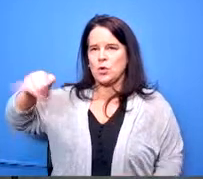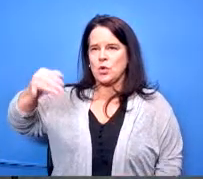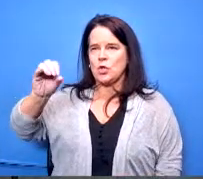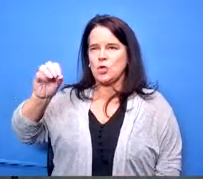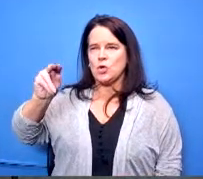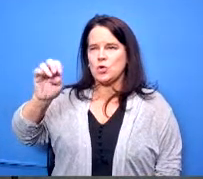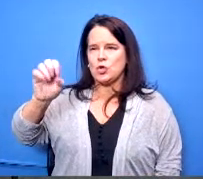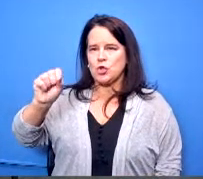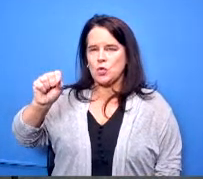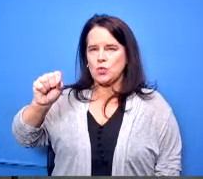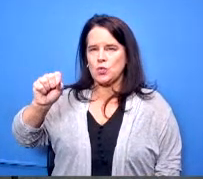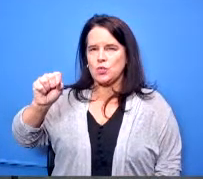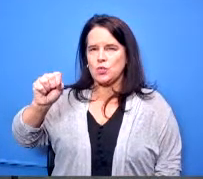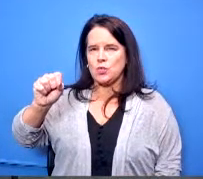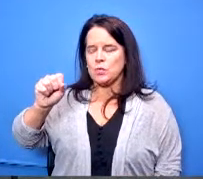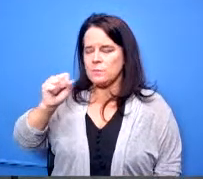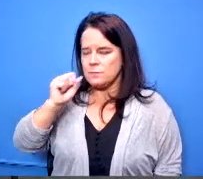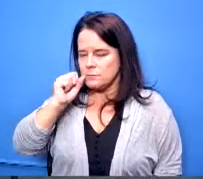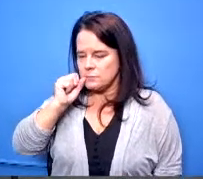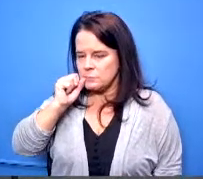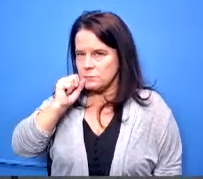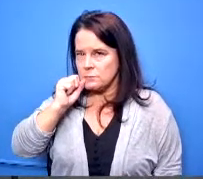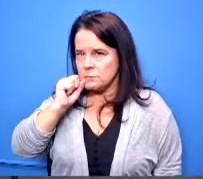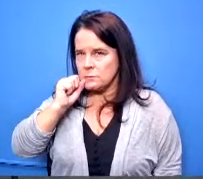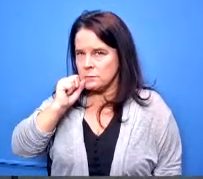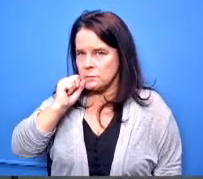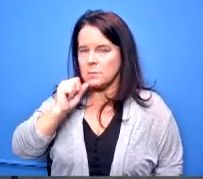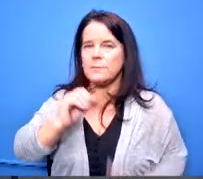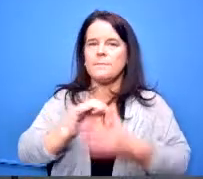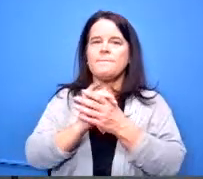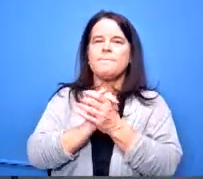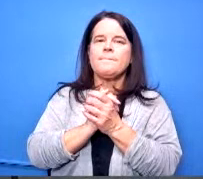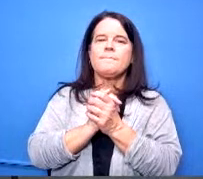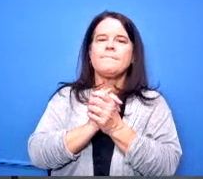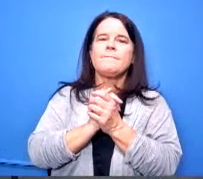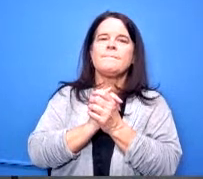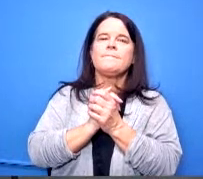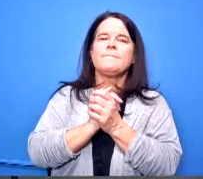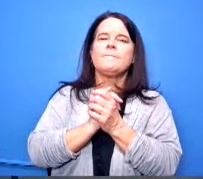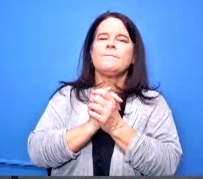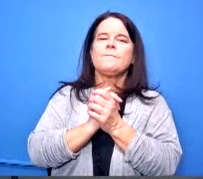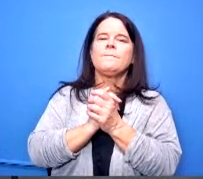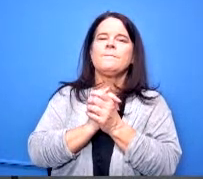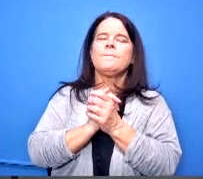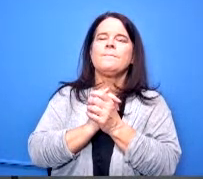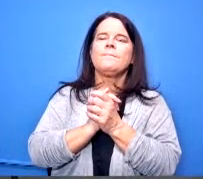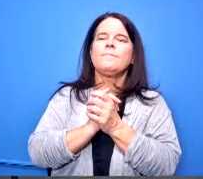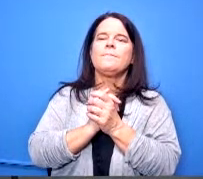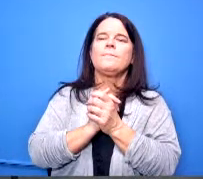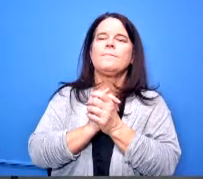and rick rayford all right how how often can you guys report out to the board of what's happening